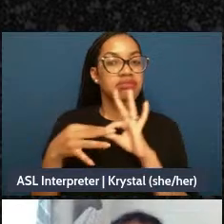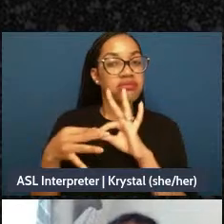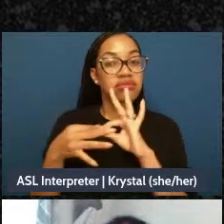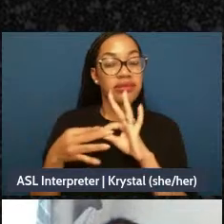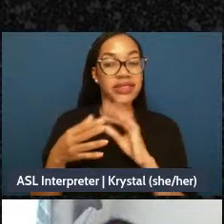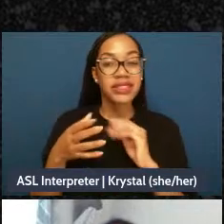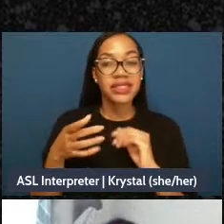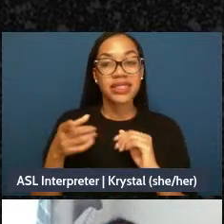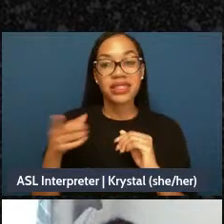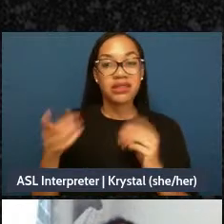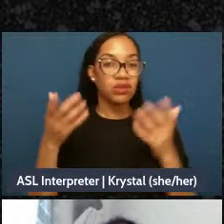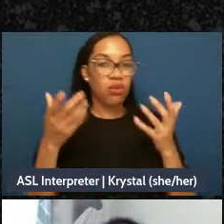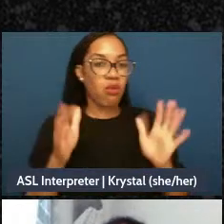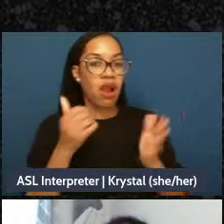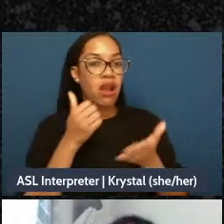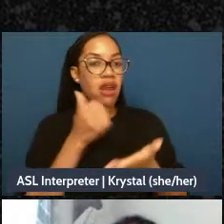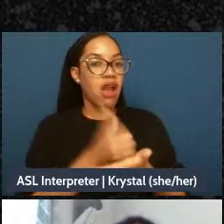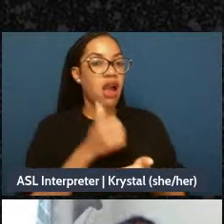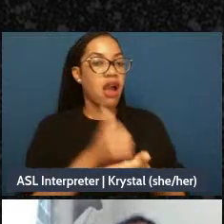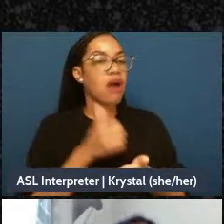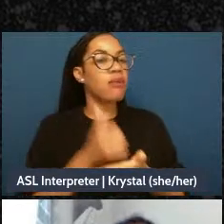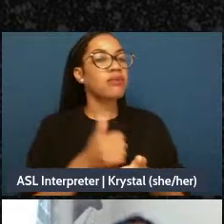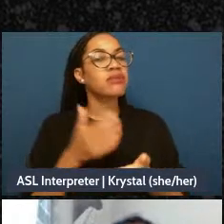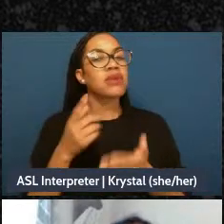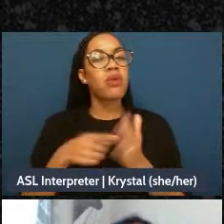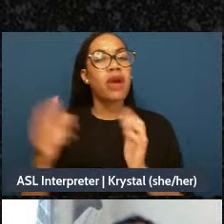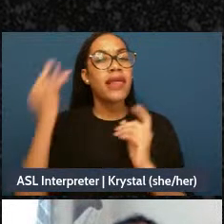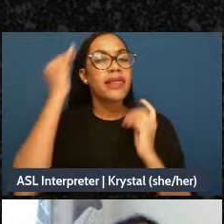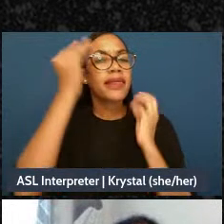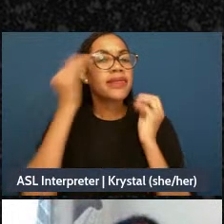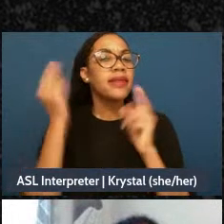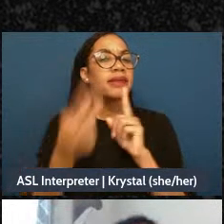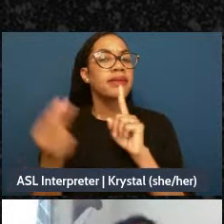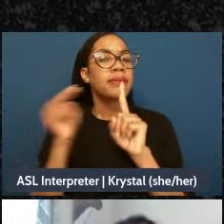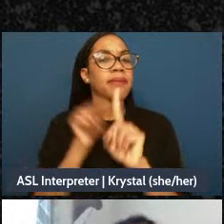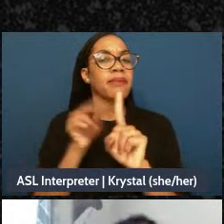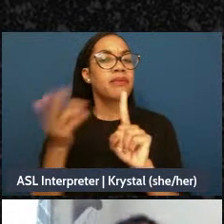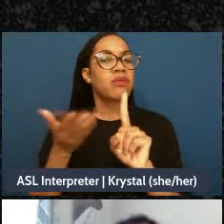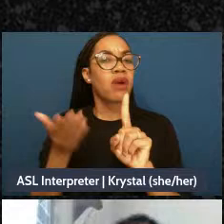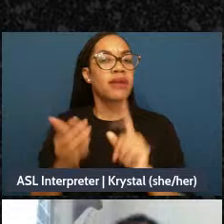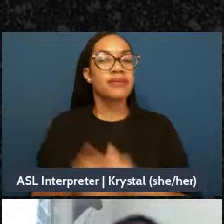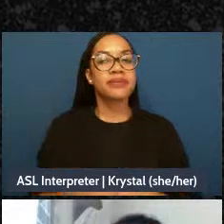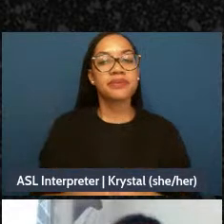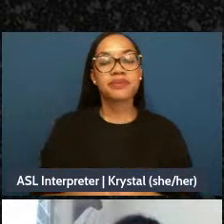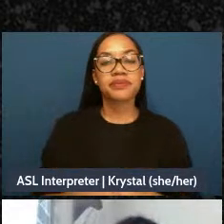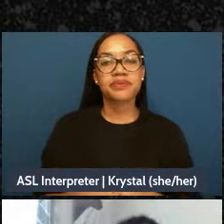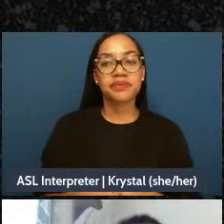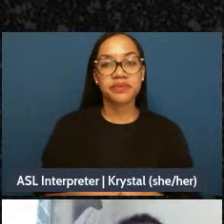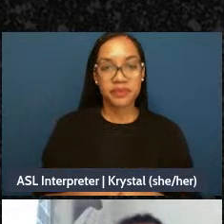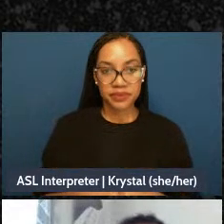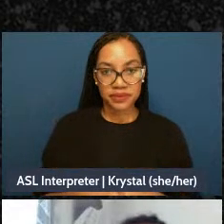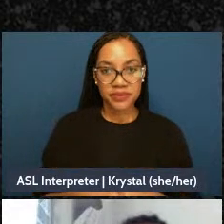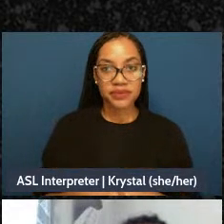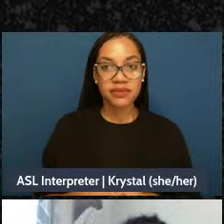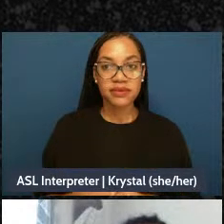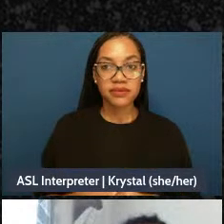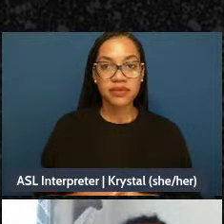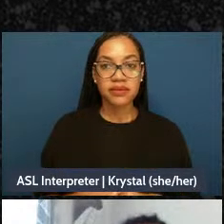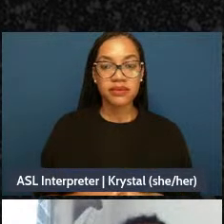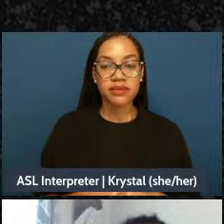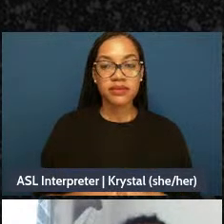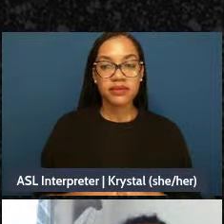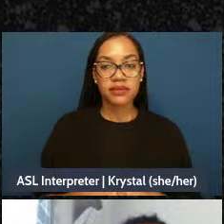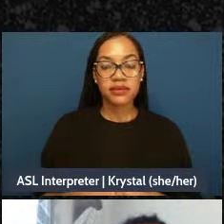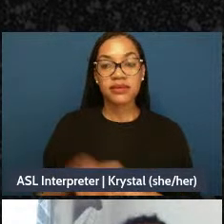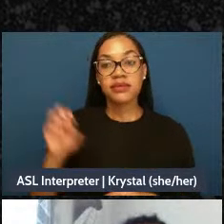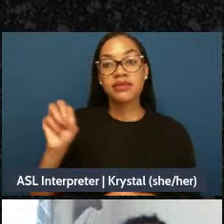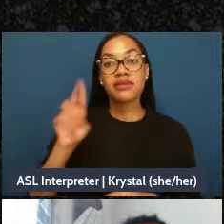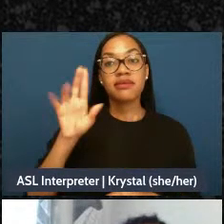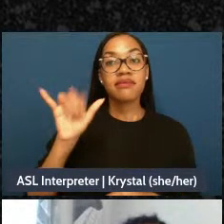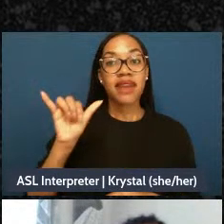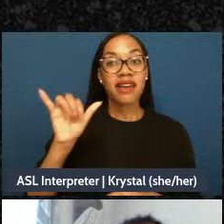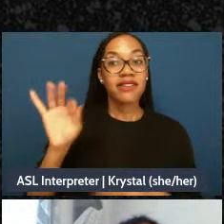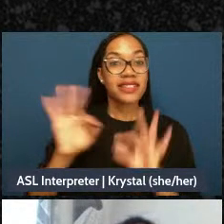colors their perspective. Next slide. Here it says: Mary's family is very loving and supporting,